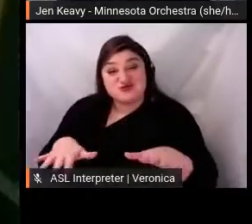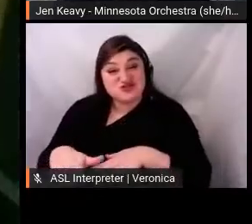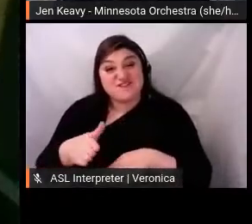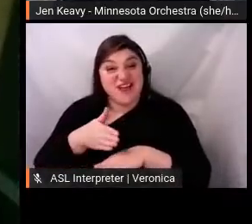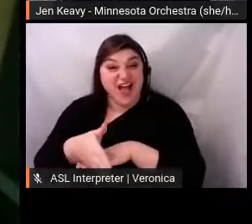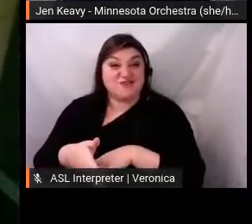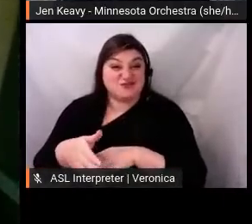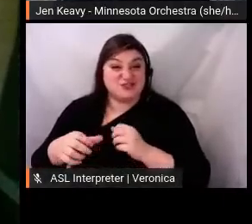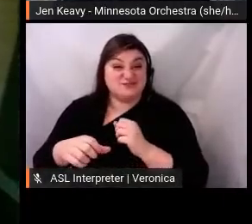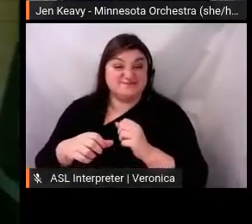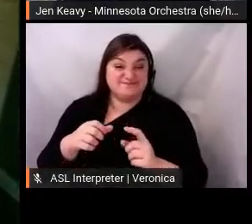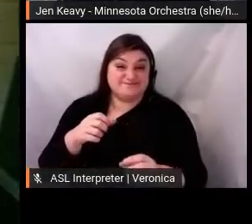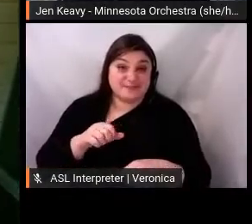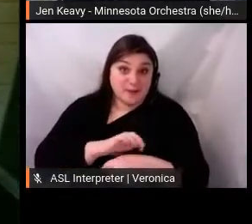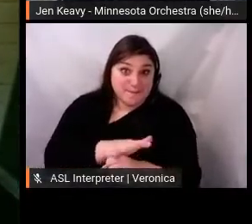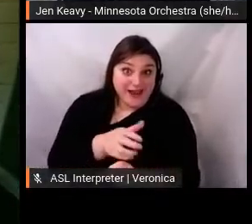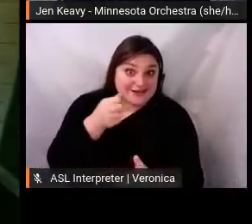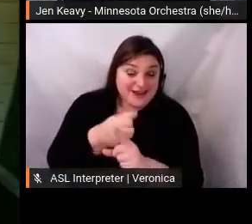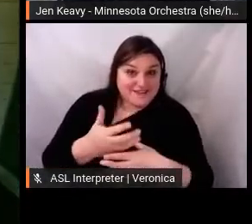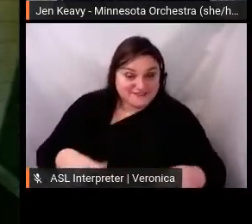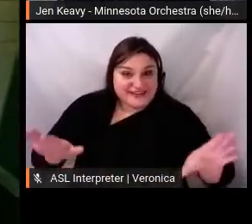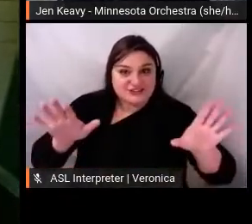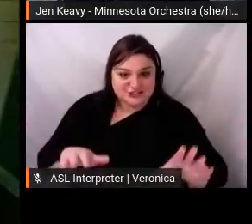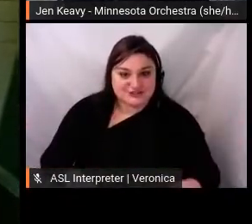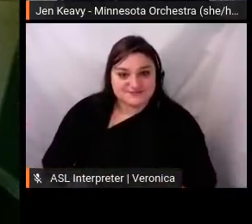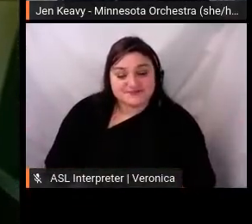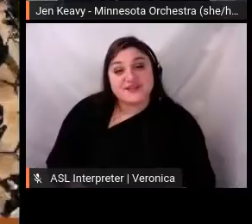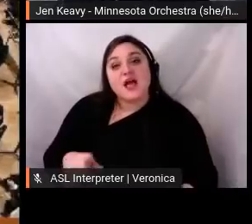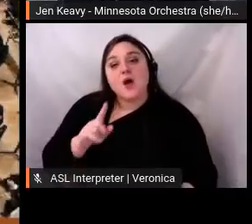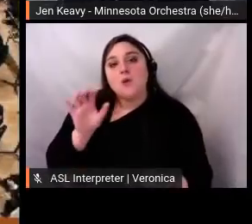culture, where collaboration is at the heart of everything that we do.